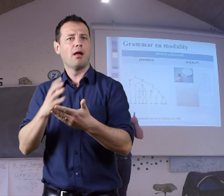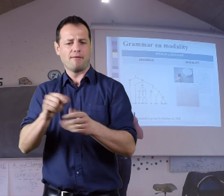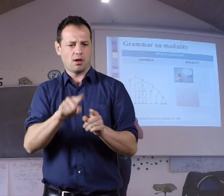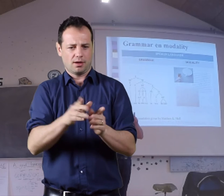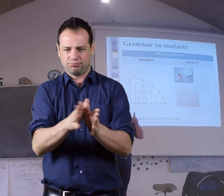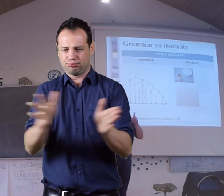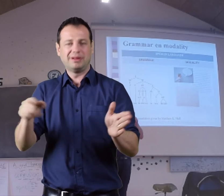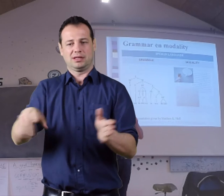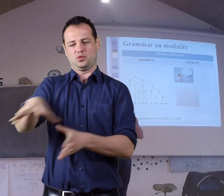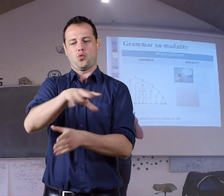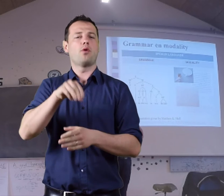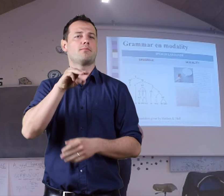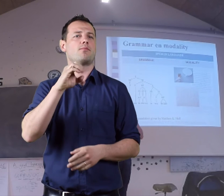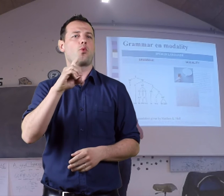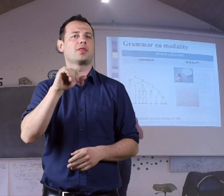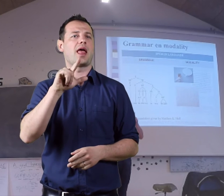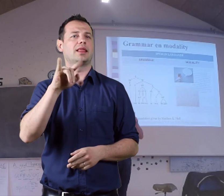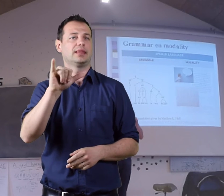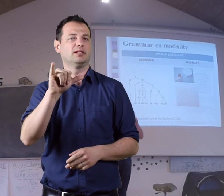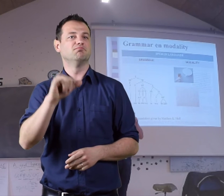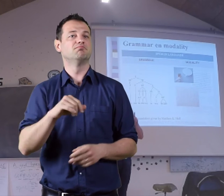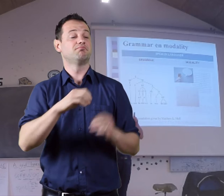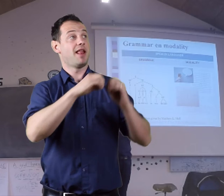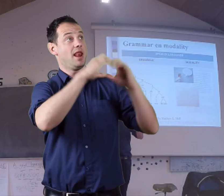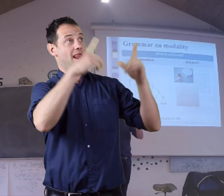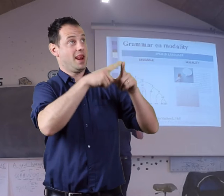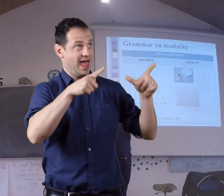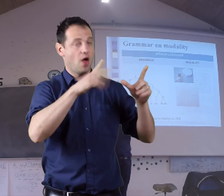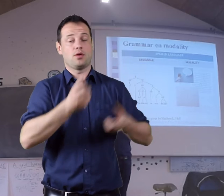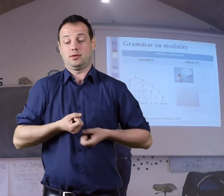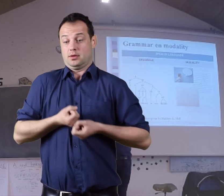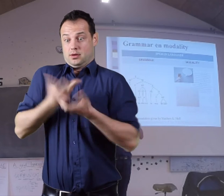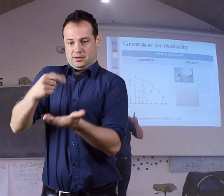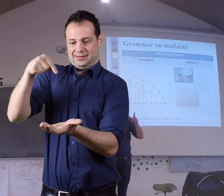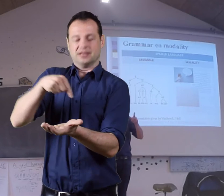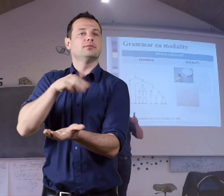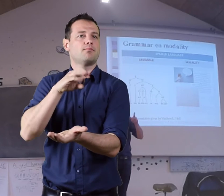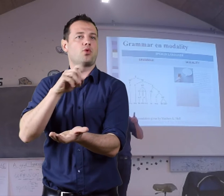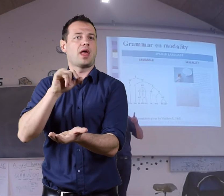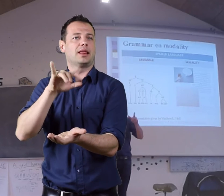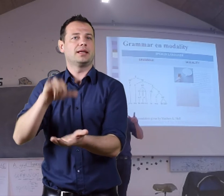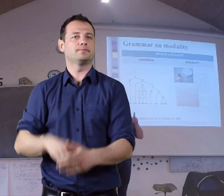There are many different ways, this is all modality. The visualization and expression of language is modality.